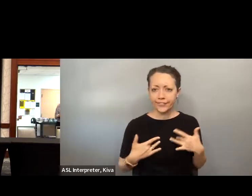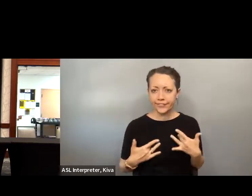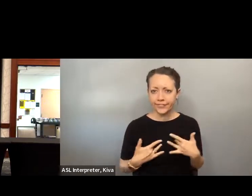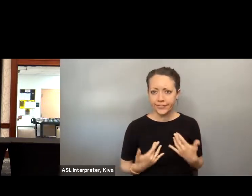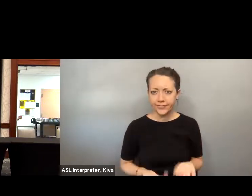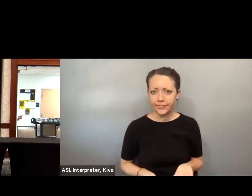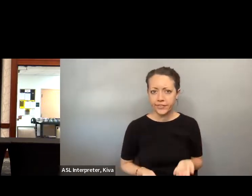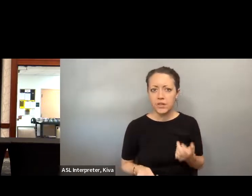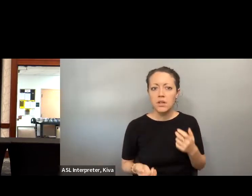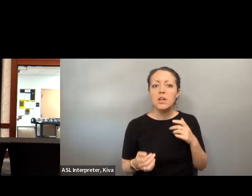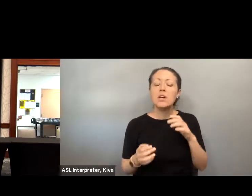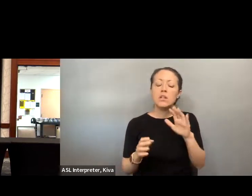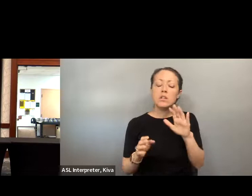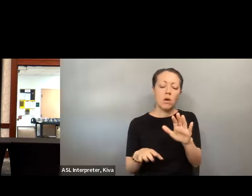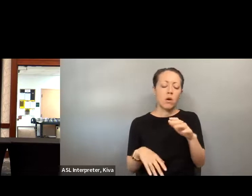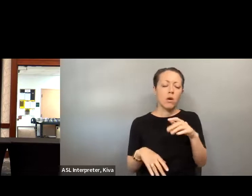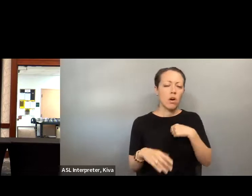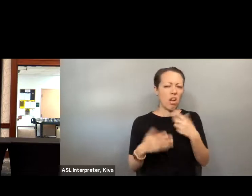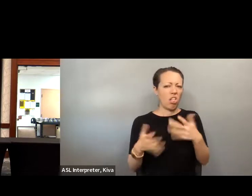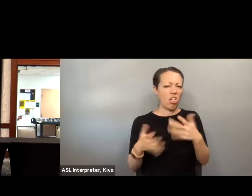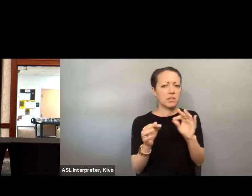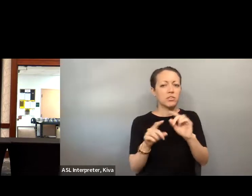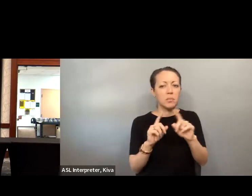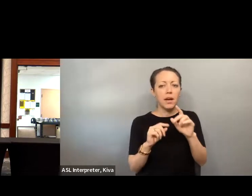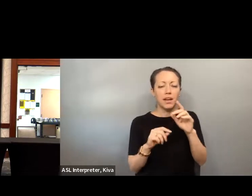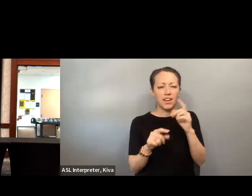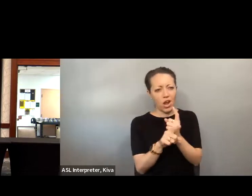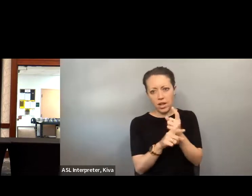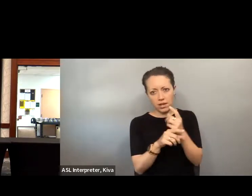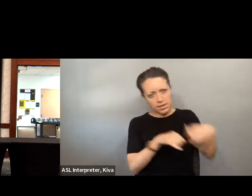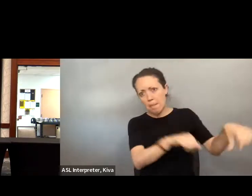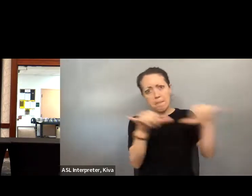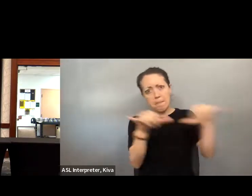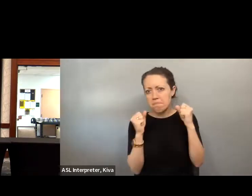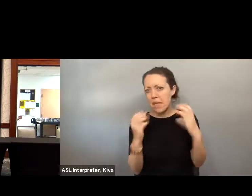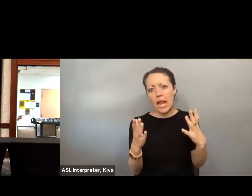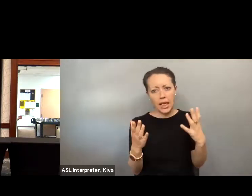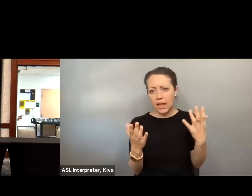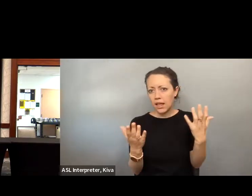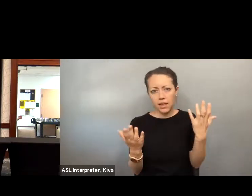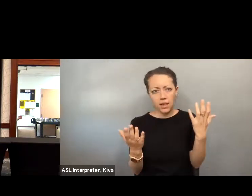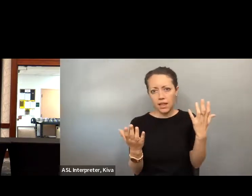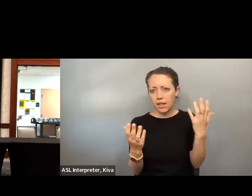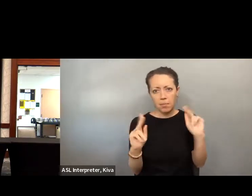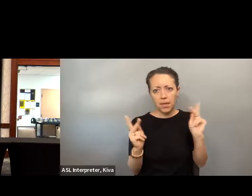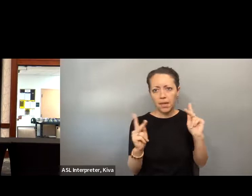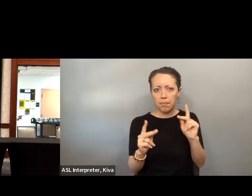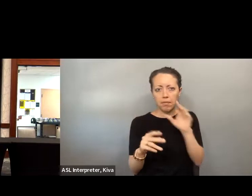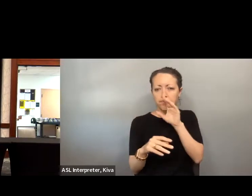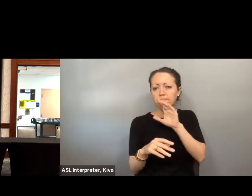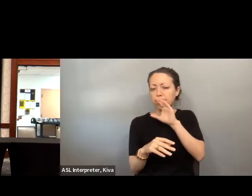My options were slowly dwindling Here, now, I'm sure, as I mentioned at the top. slowly dwindling here. Now I' m sure as I mentioned at the Even in this room, had been faced with a similar inflection point.